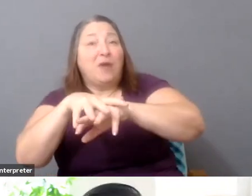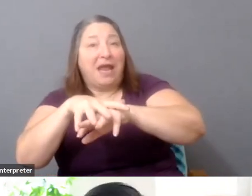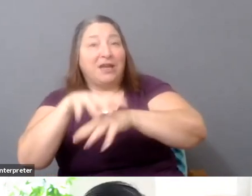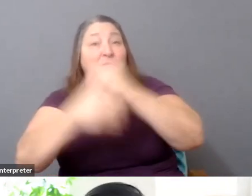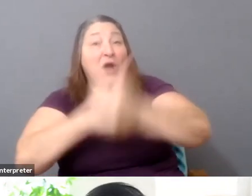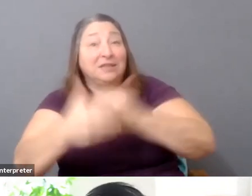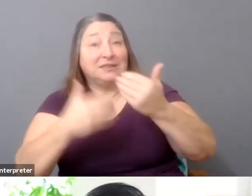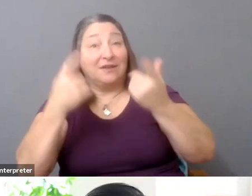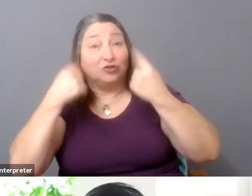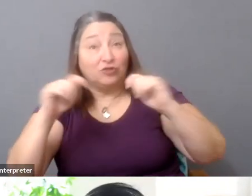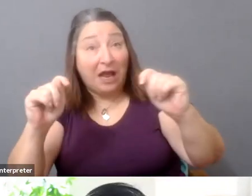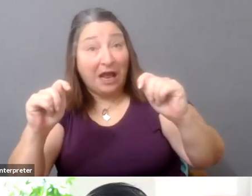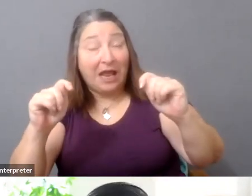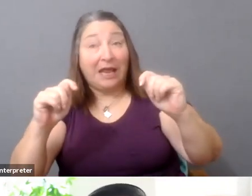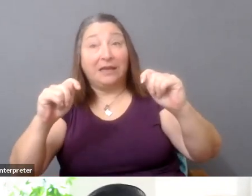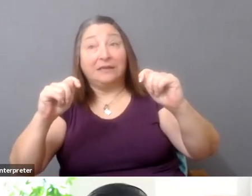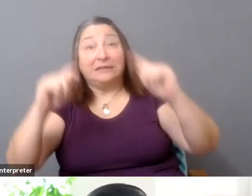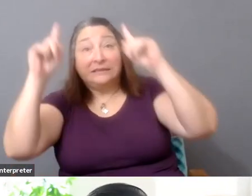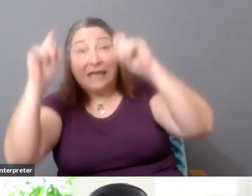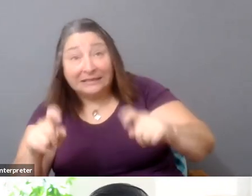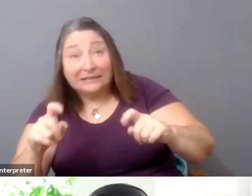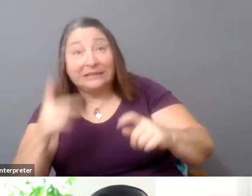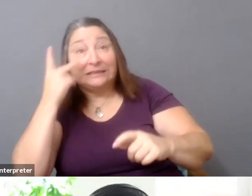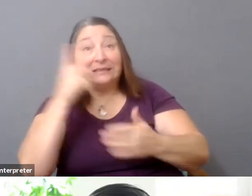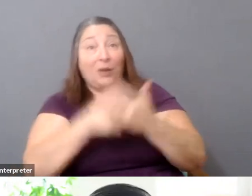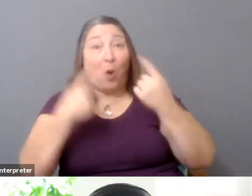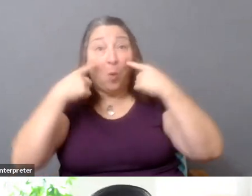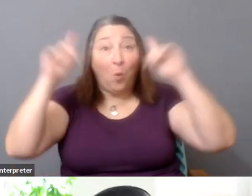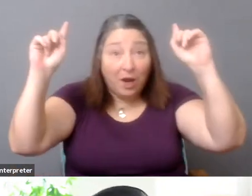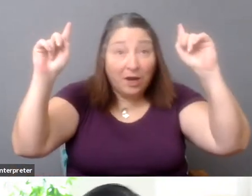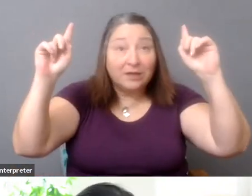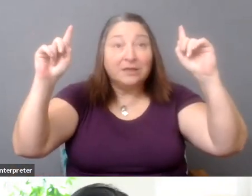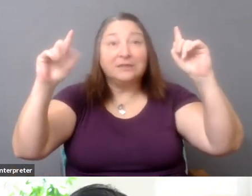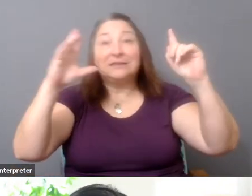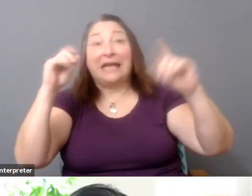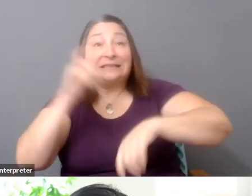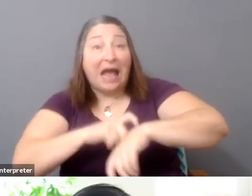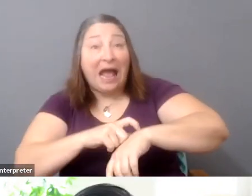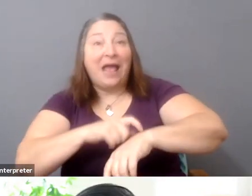and evolving and dedicating time and resources to it and taking it seriously versus just thinking that you are